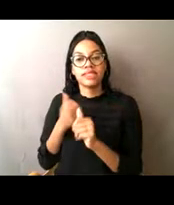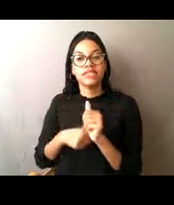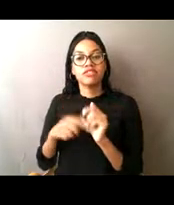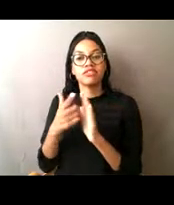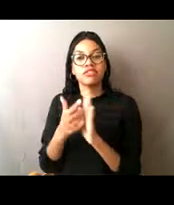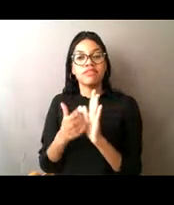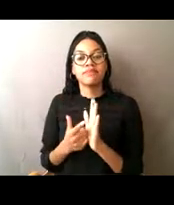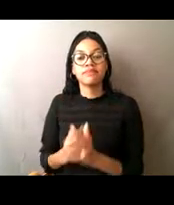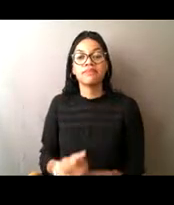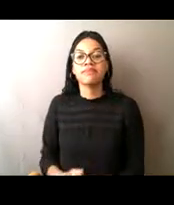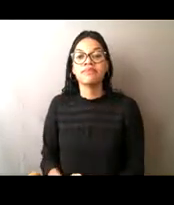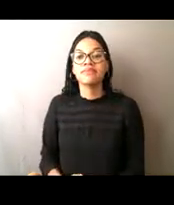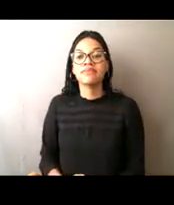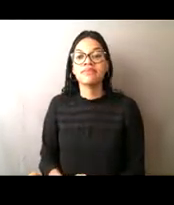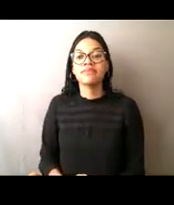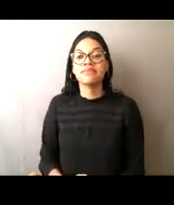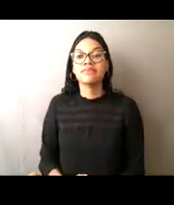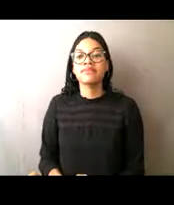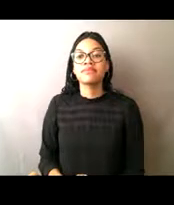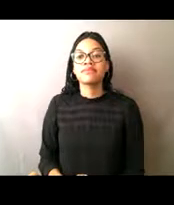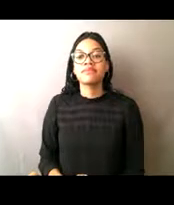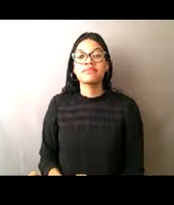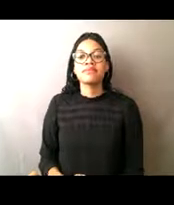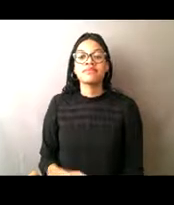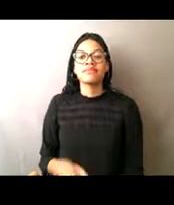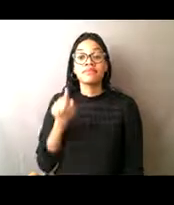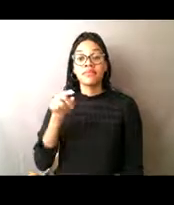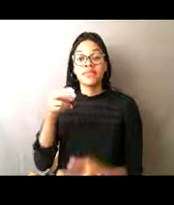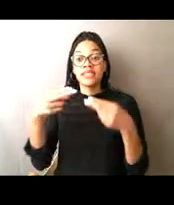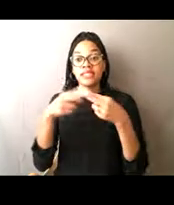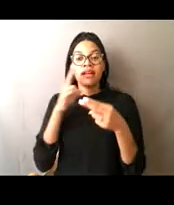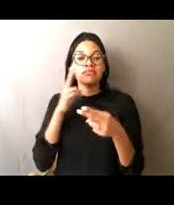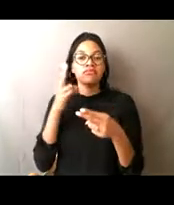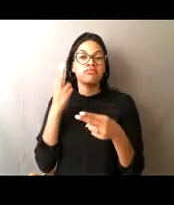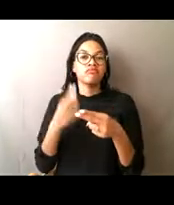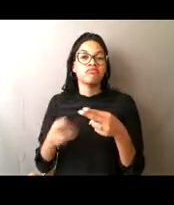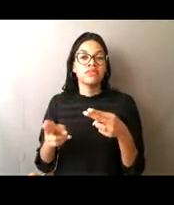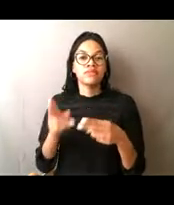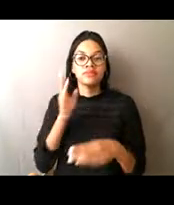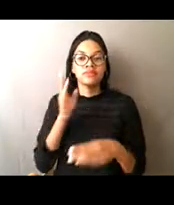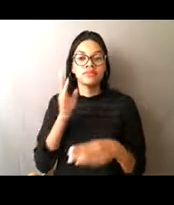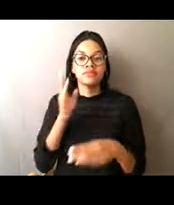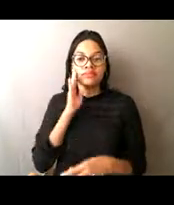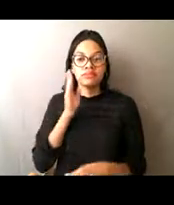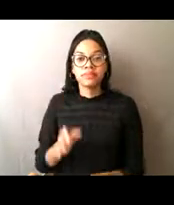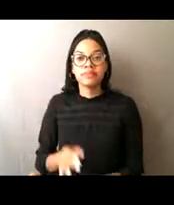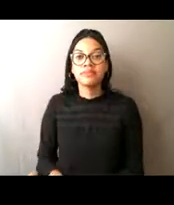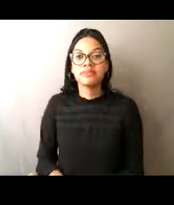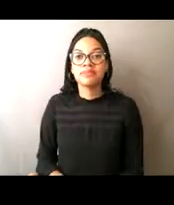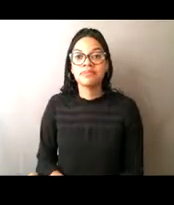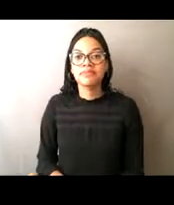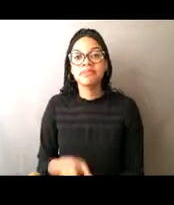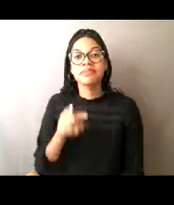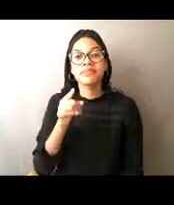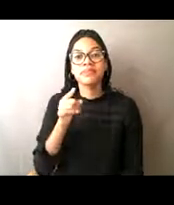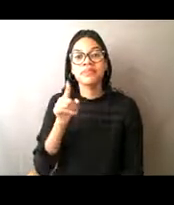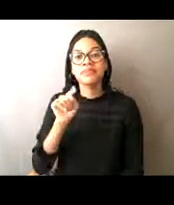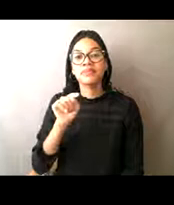So I'm going to go briefly through this slide. These are the tools that are available to us in the Office of Law Enforcement.